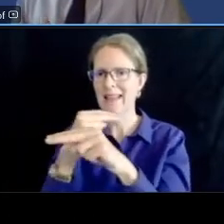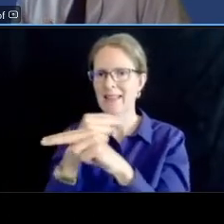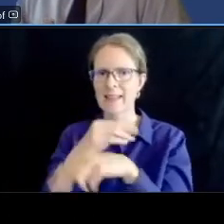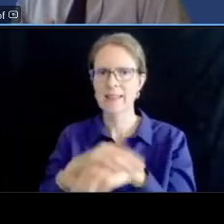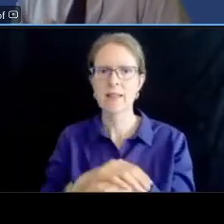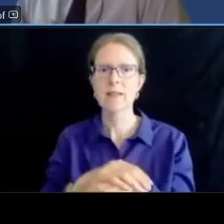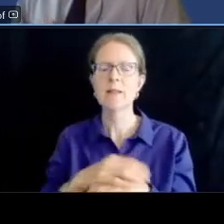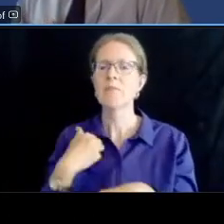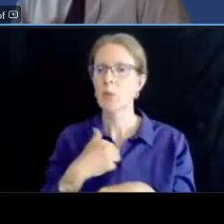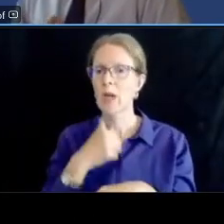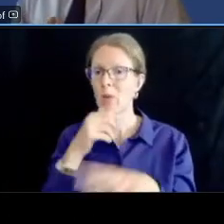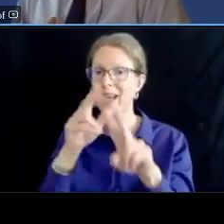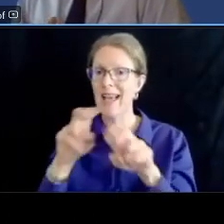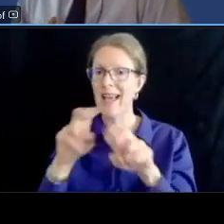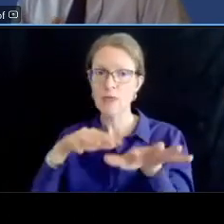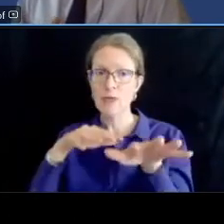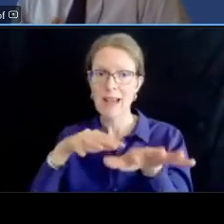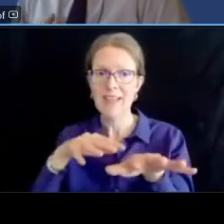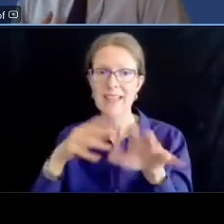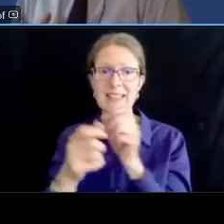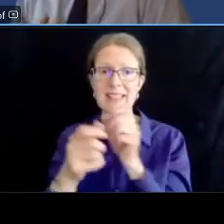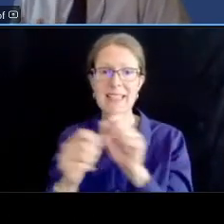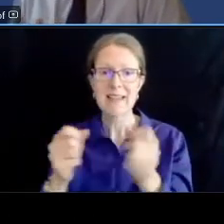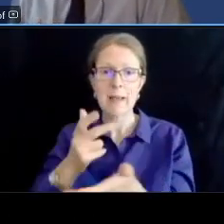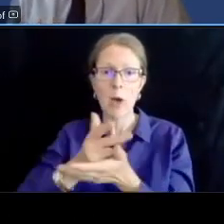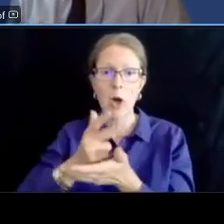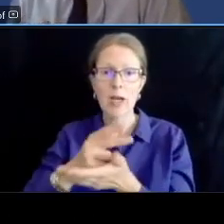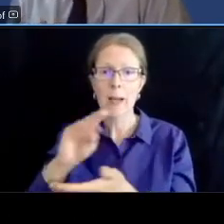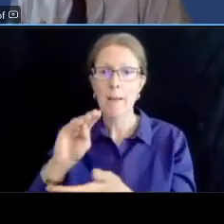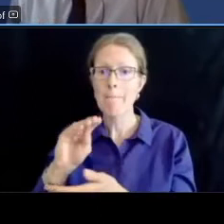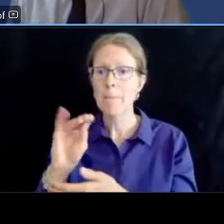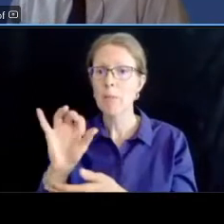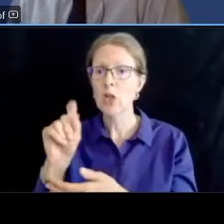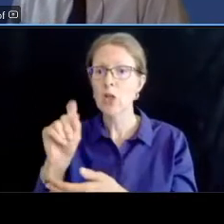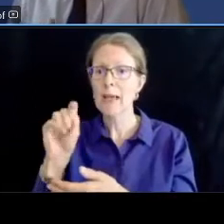multimodal environmental data we're going to do the same due diligence that we have done